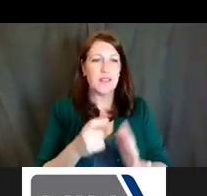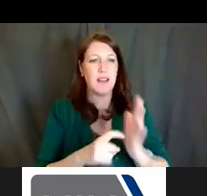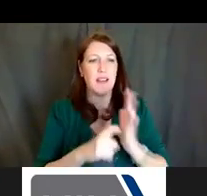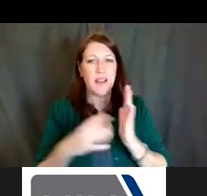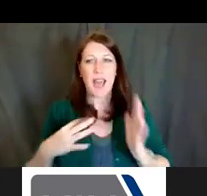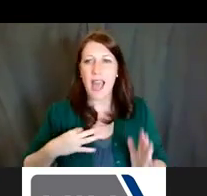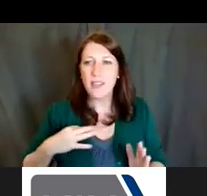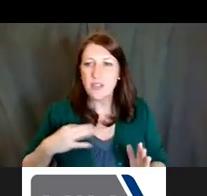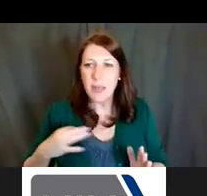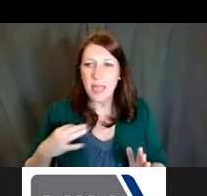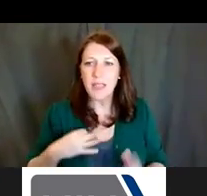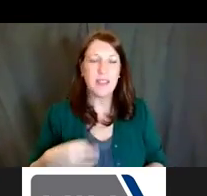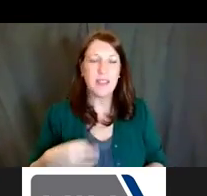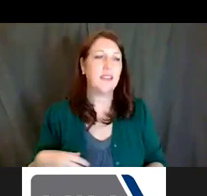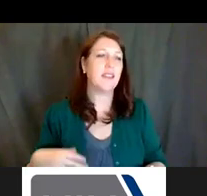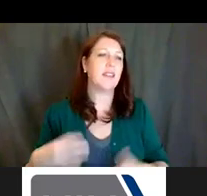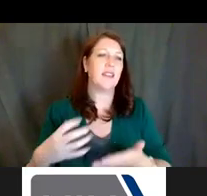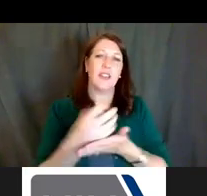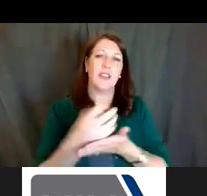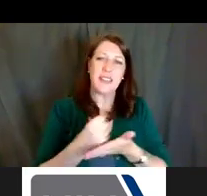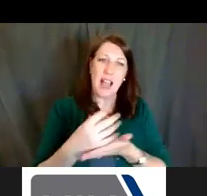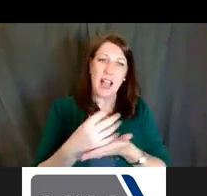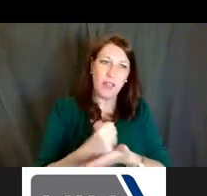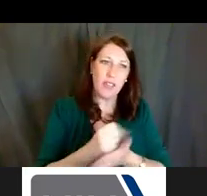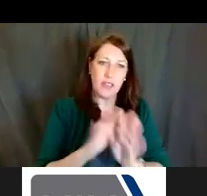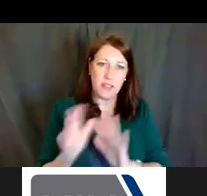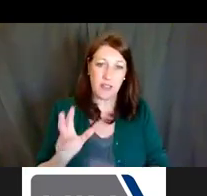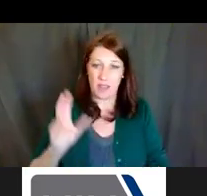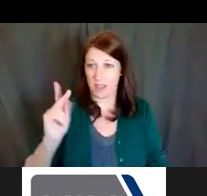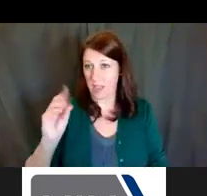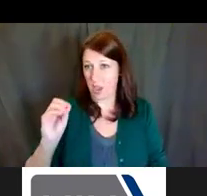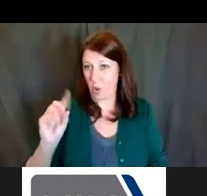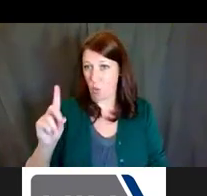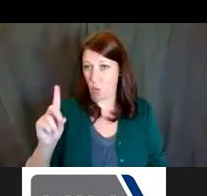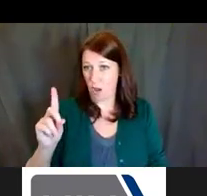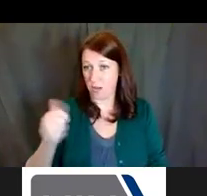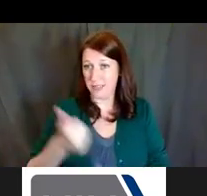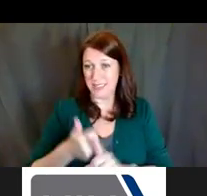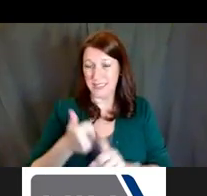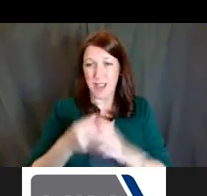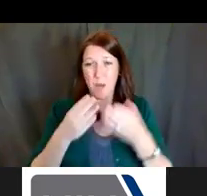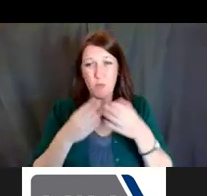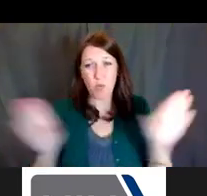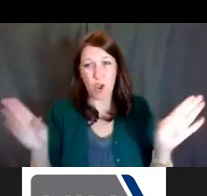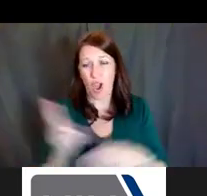salaries, etcetera, in it. And the K01 is the most broadly-used thing that I think I have ever seen.